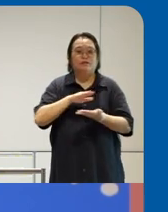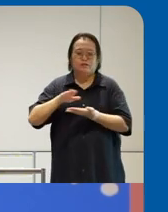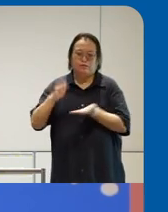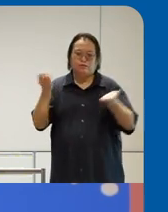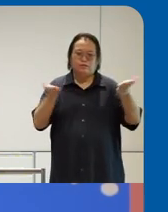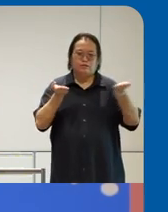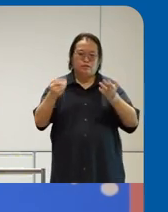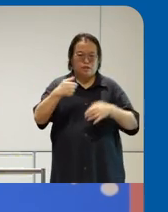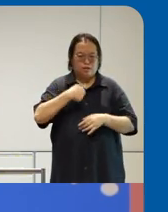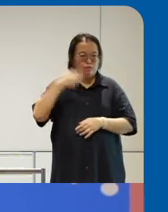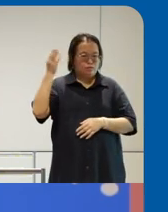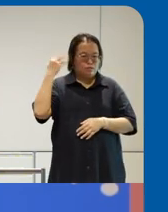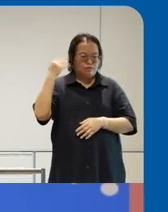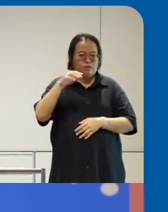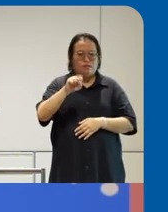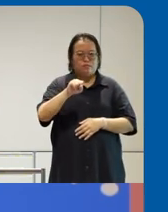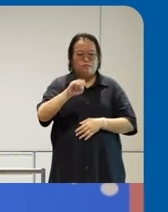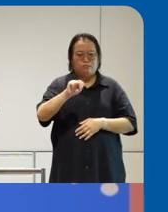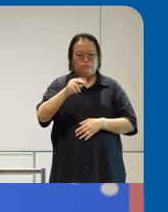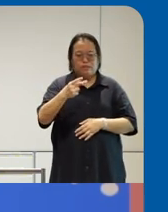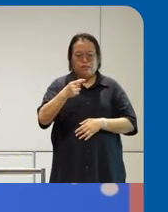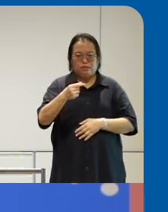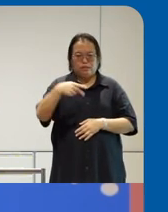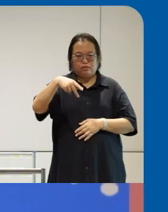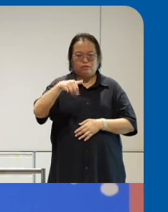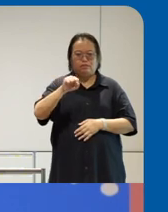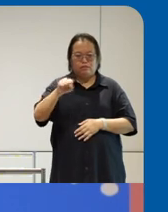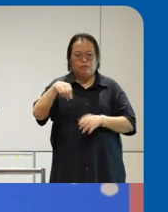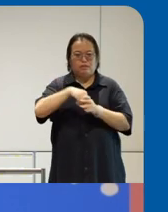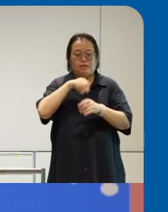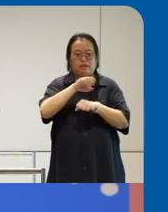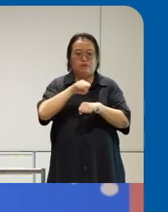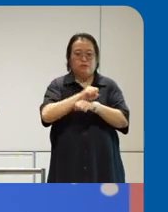the sing pass uh team which essentially in Singapore it's the digital identity system